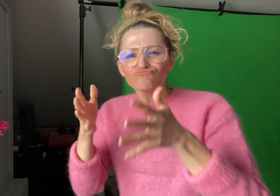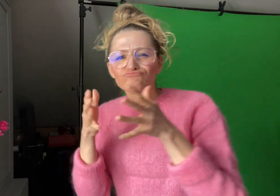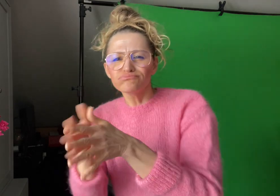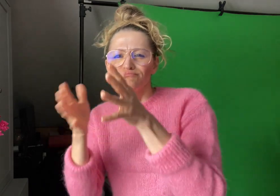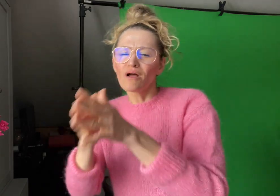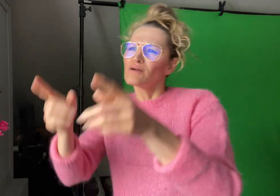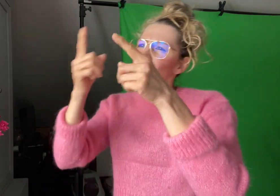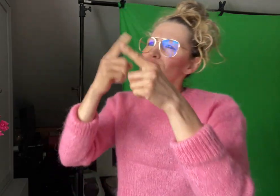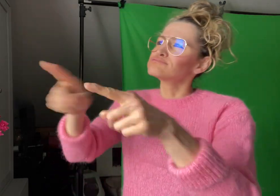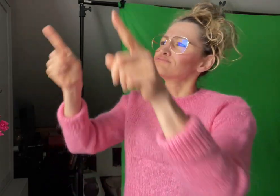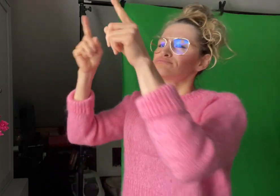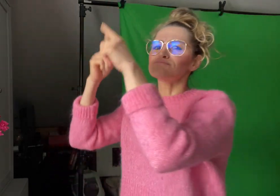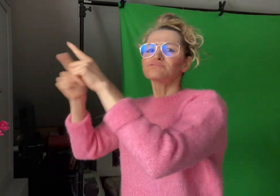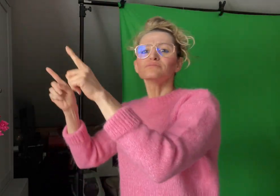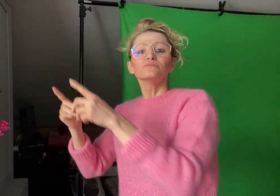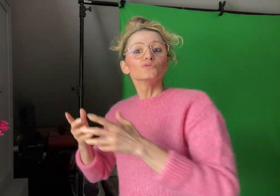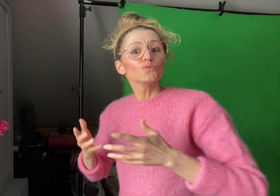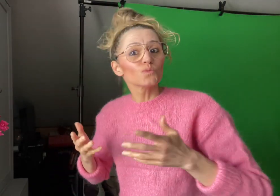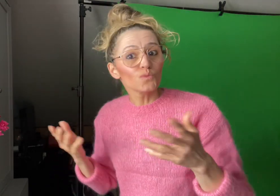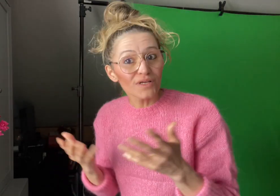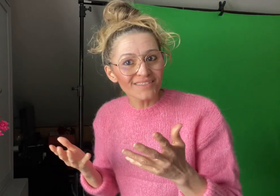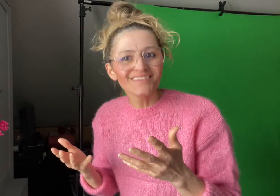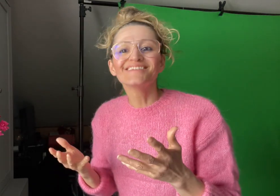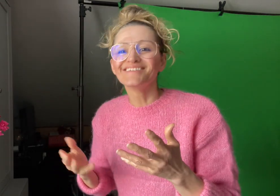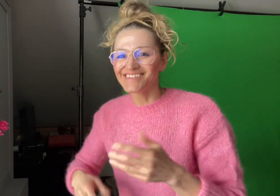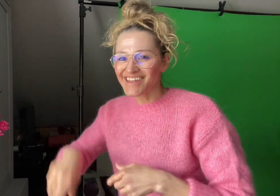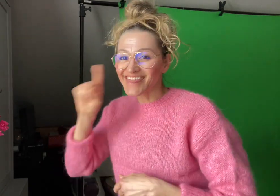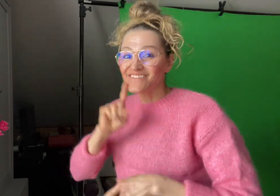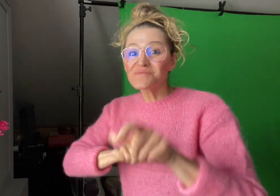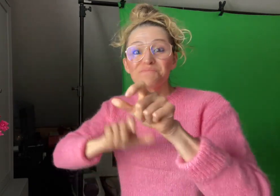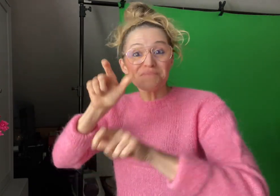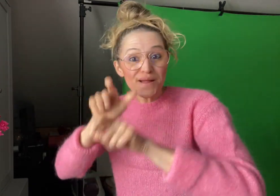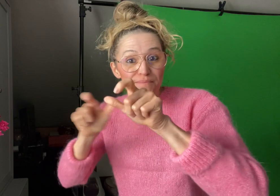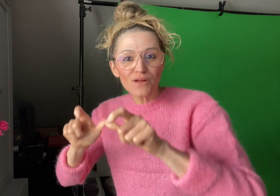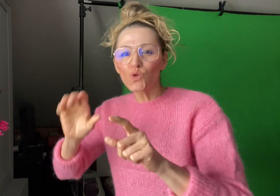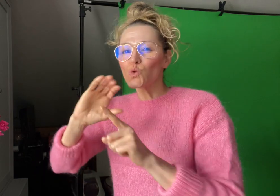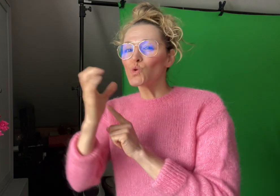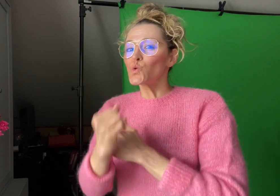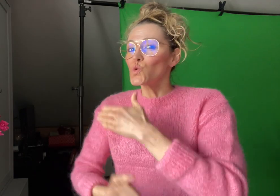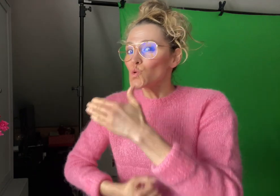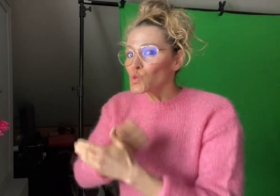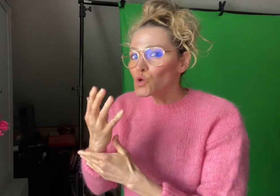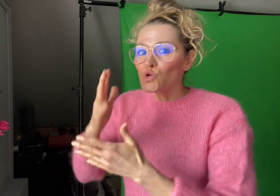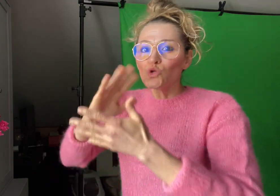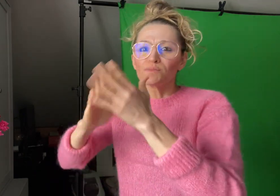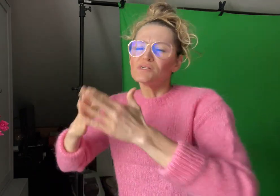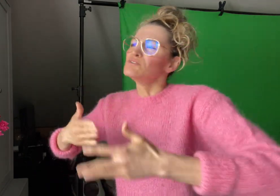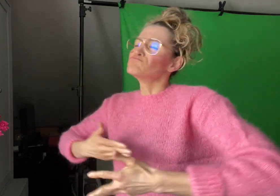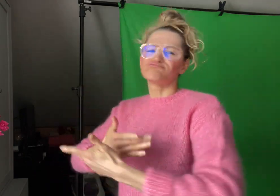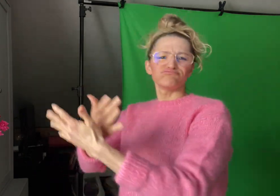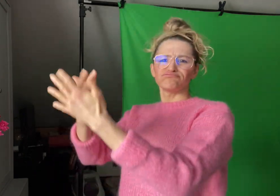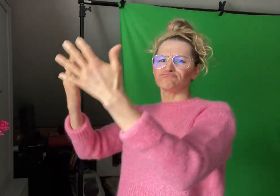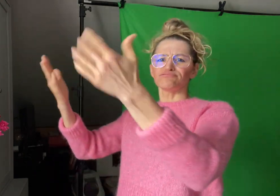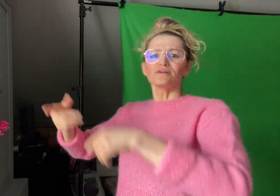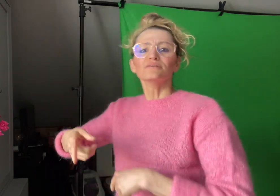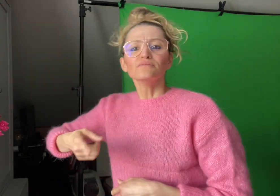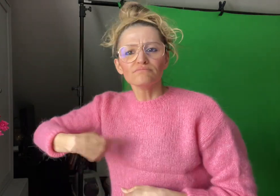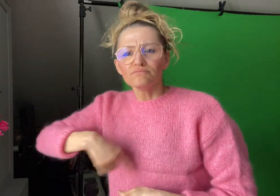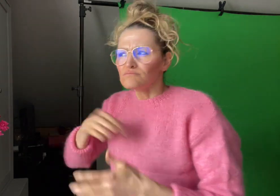about Deaf people, culture, and communities around the world.